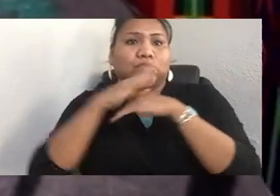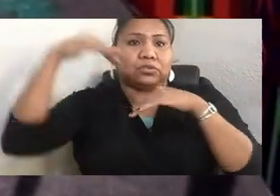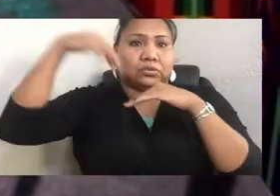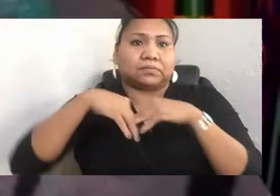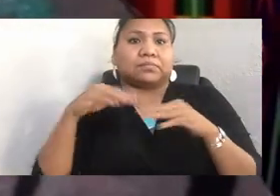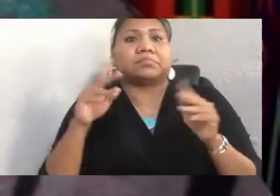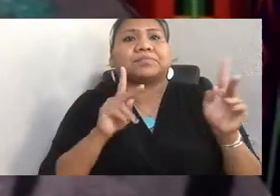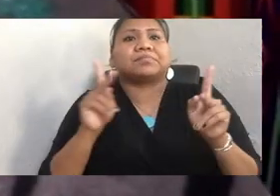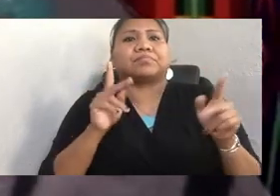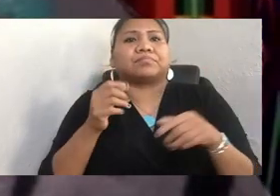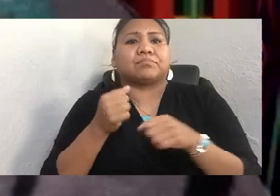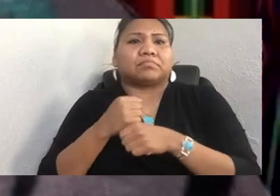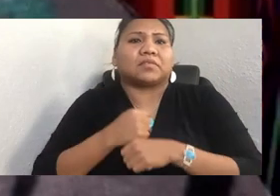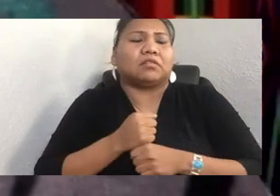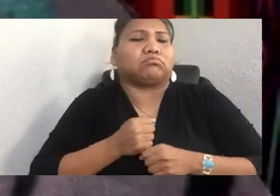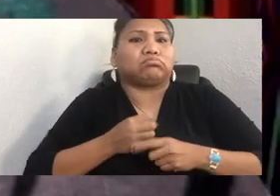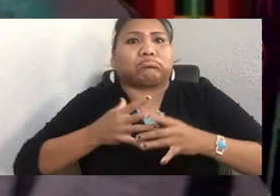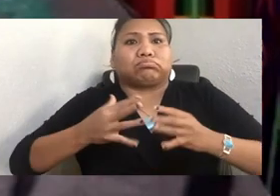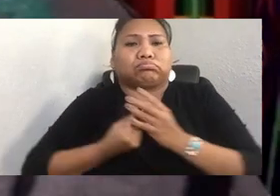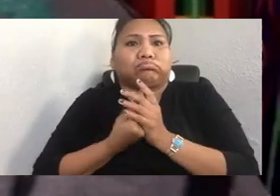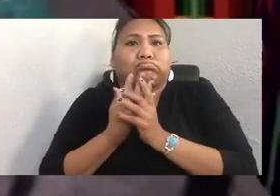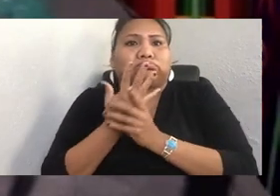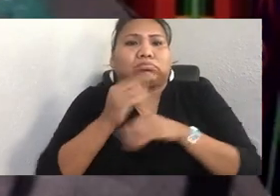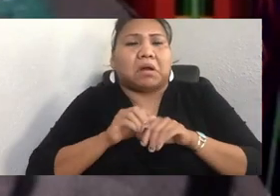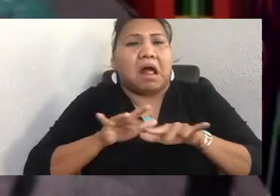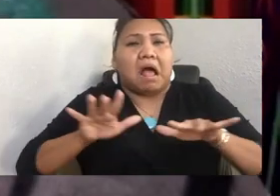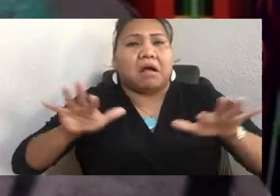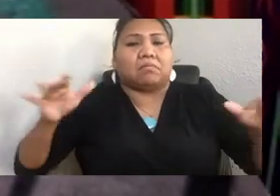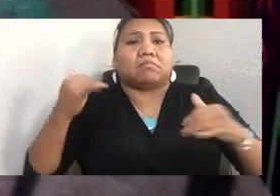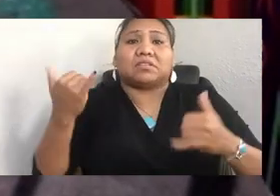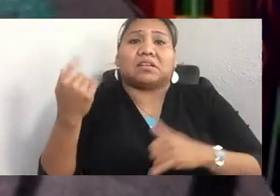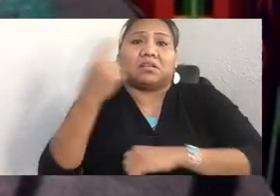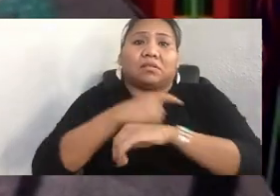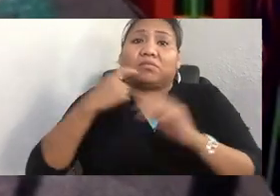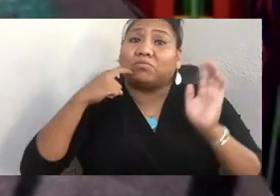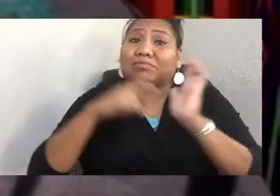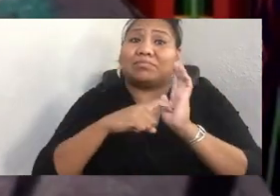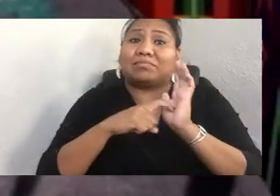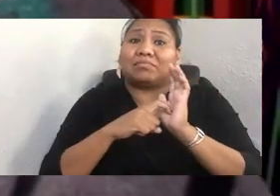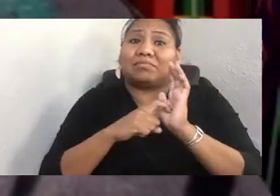So for today, we're acknowledging Western Washington University, Northwest Indian College,